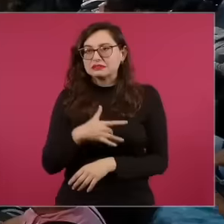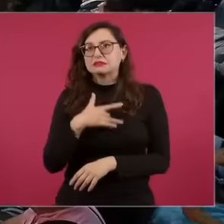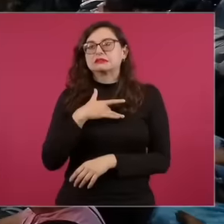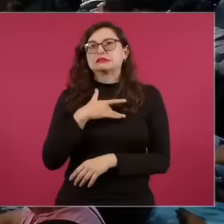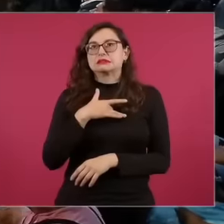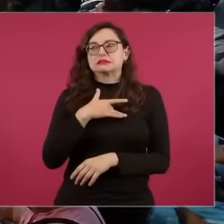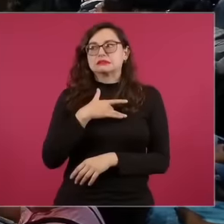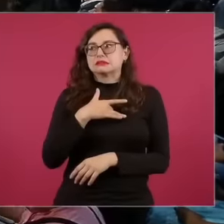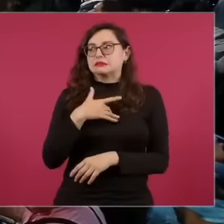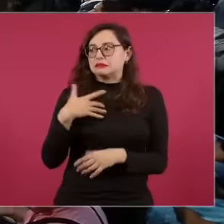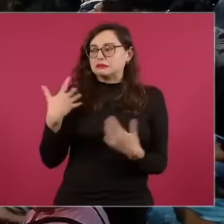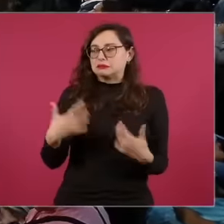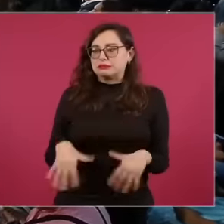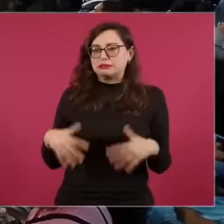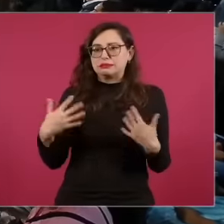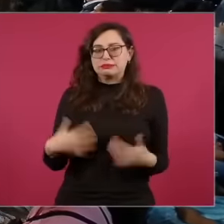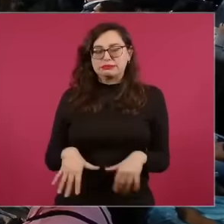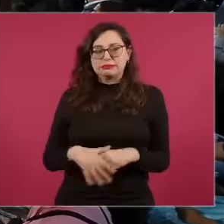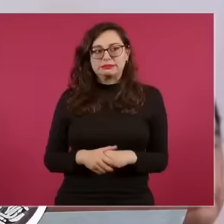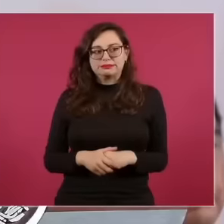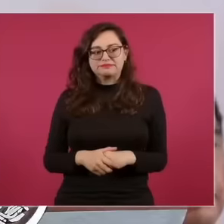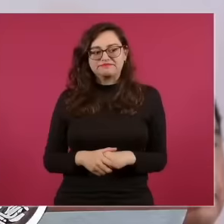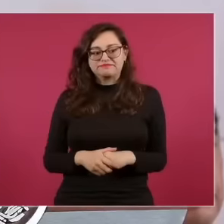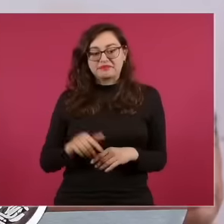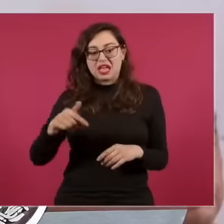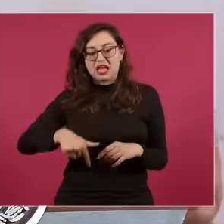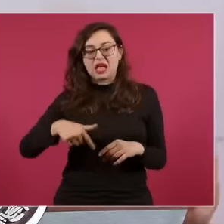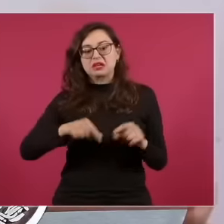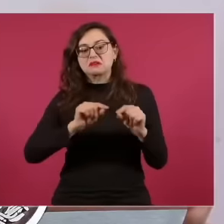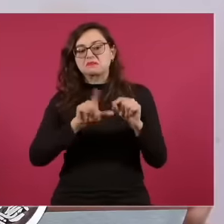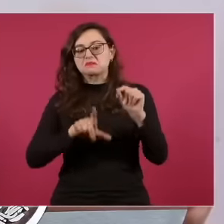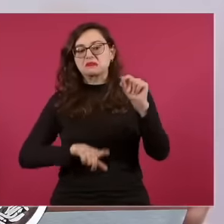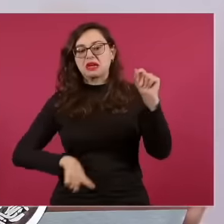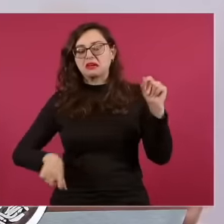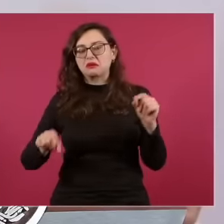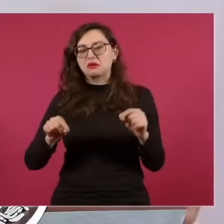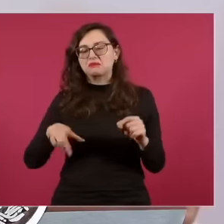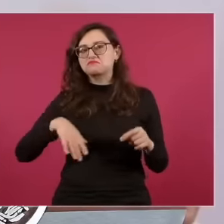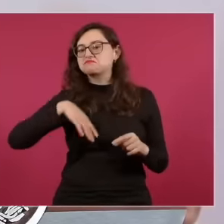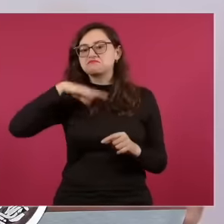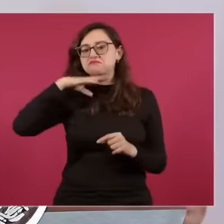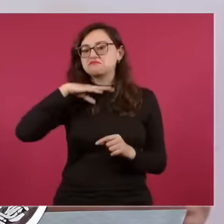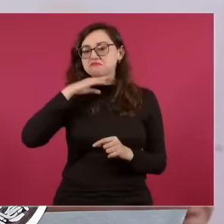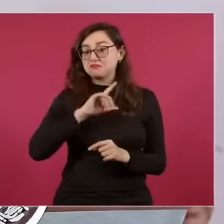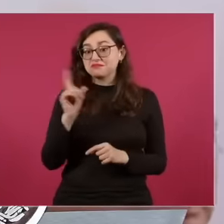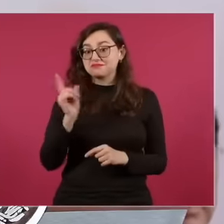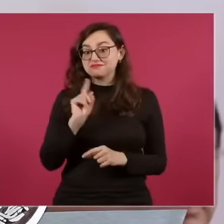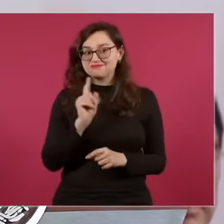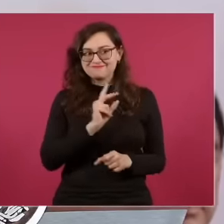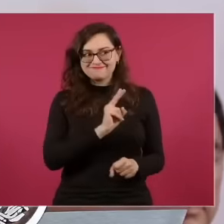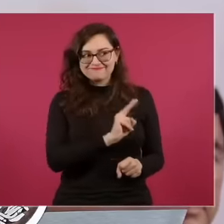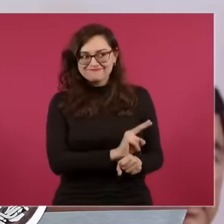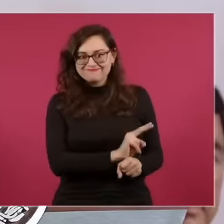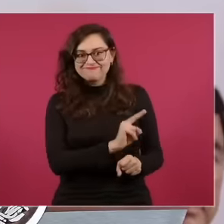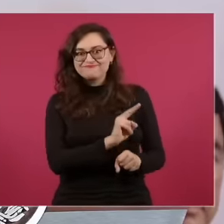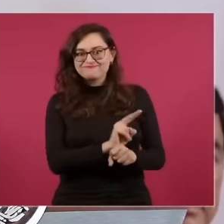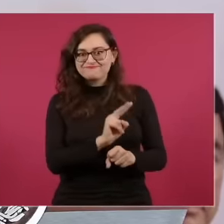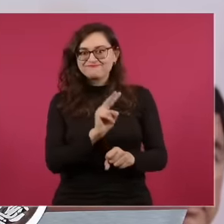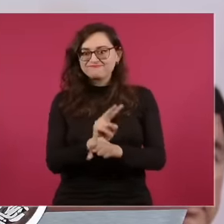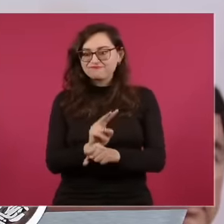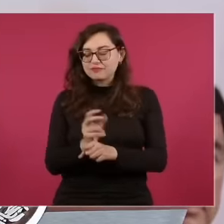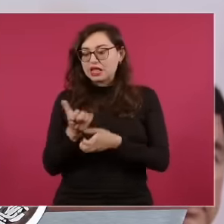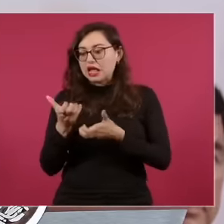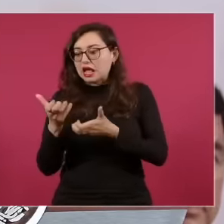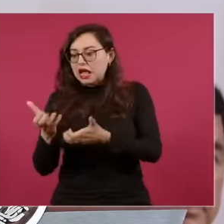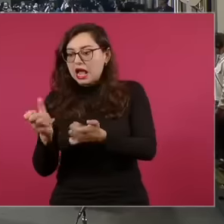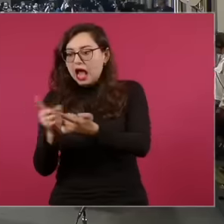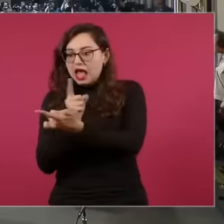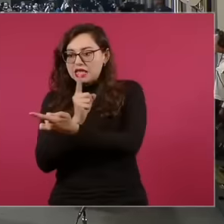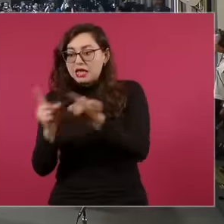because I think they have managed to observe how that dialogue between the street and social networks and the